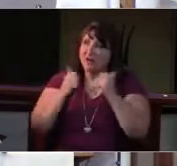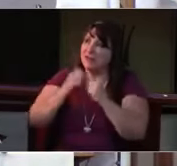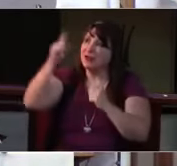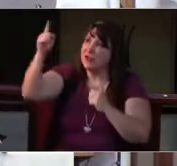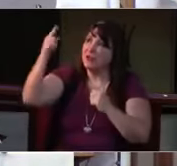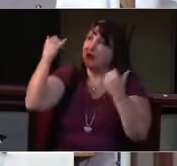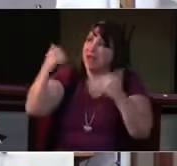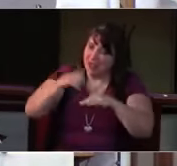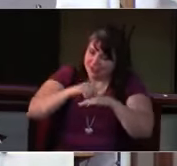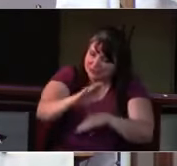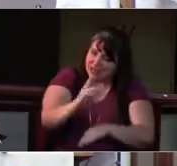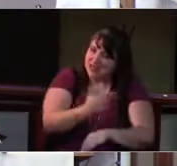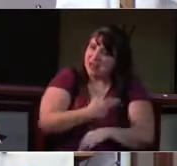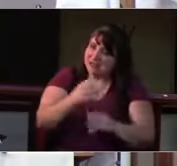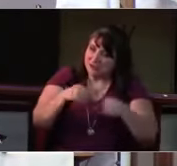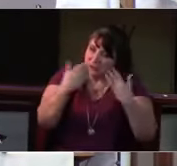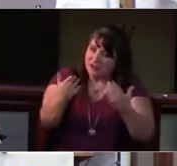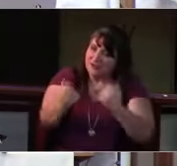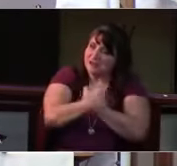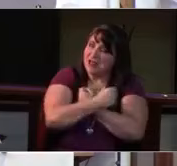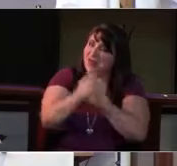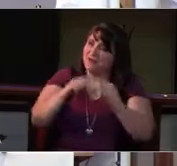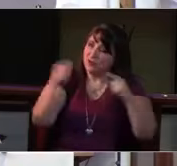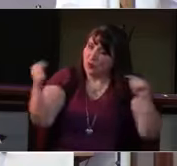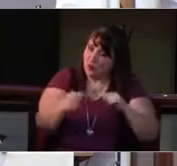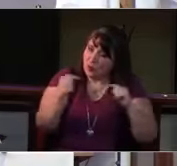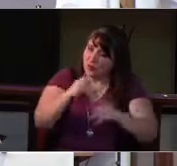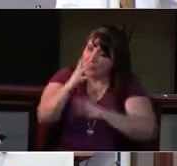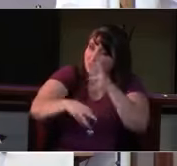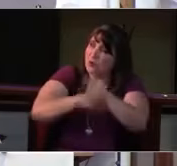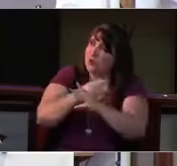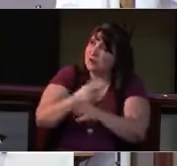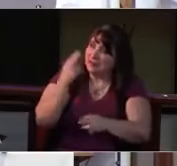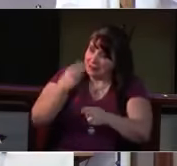Because of your grace I can finish the race;